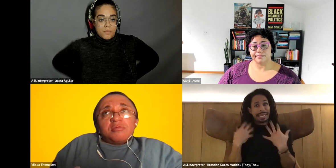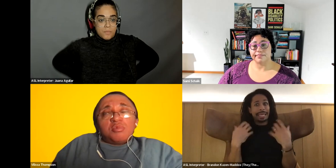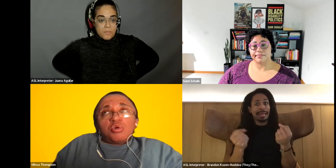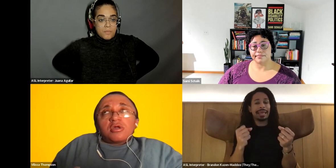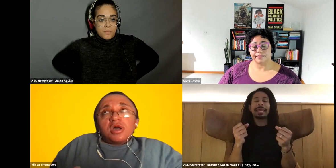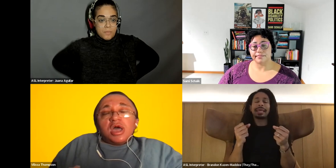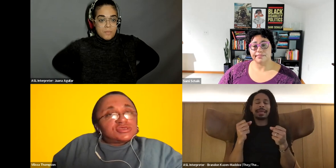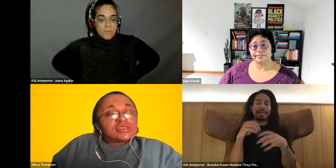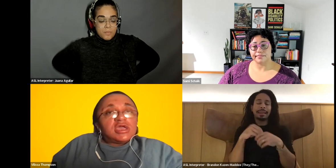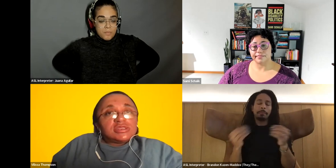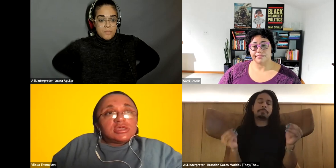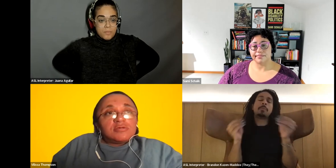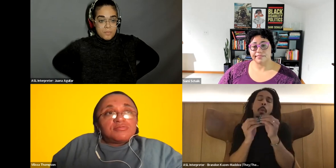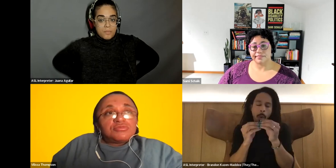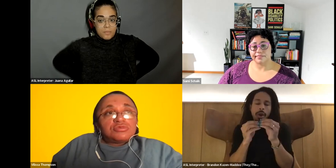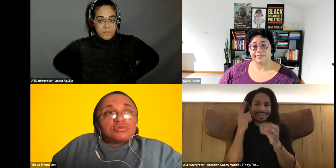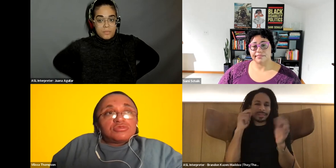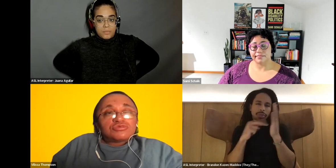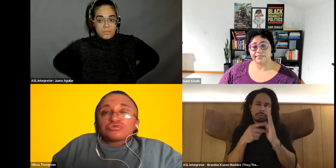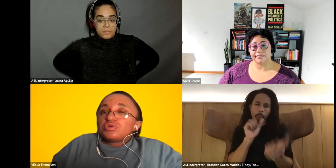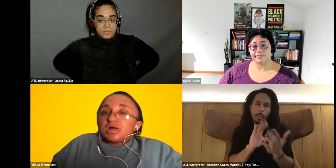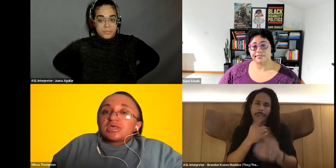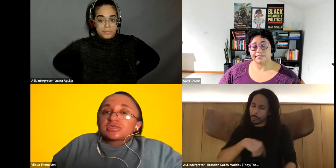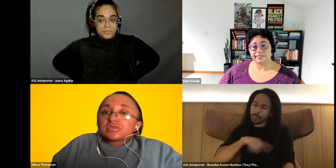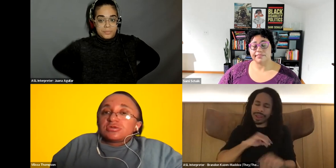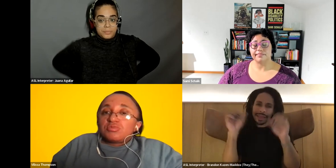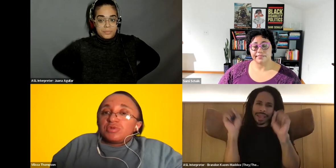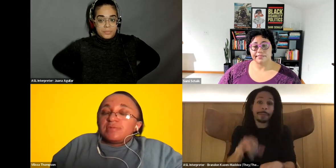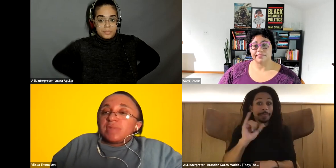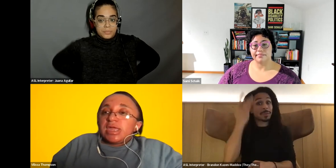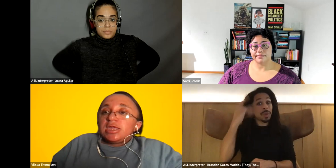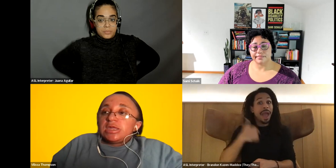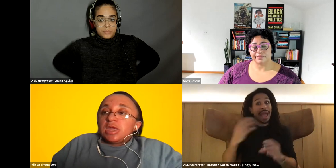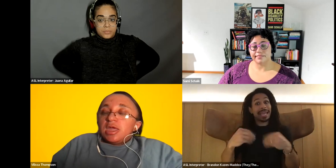Vilissa Thompson: more understanding to us. You know, when we may